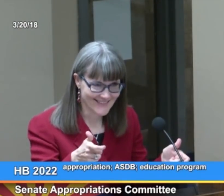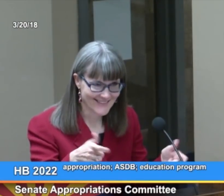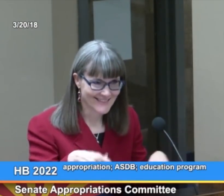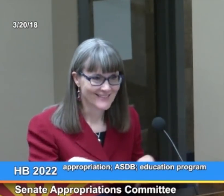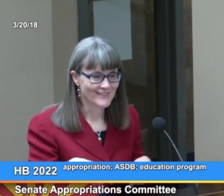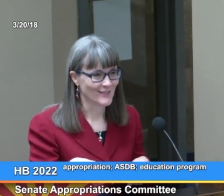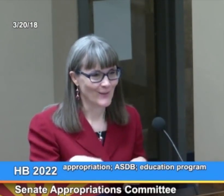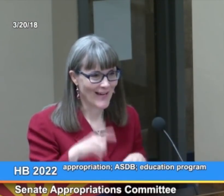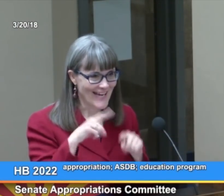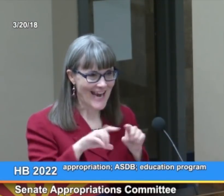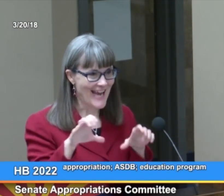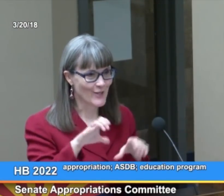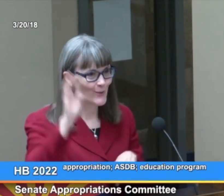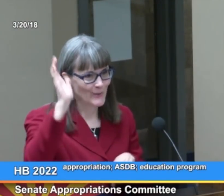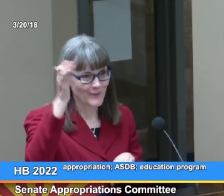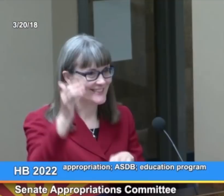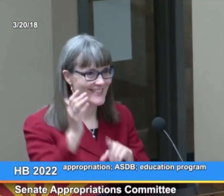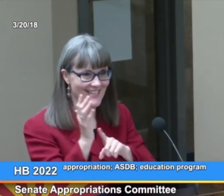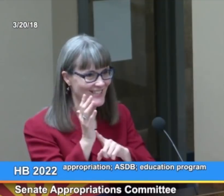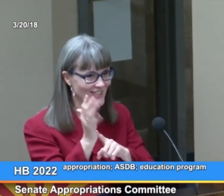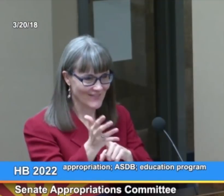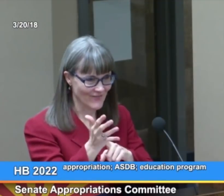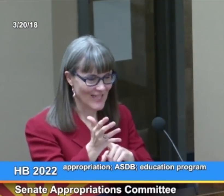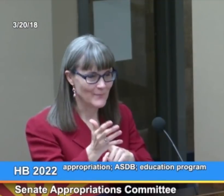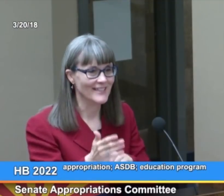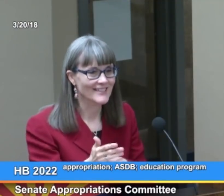so I can't do a presentation in five minutes.